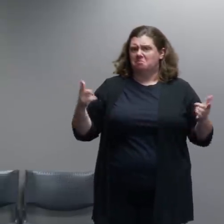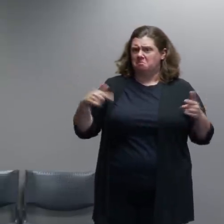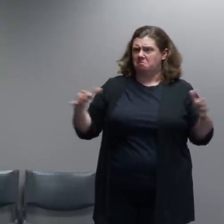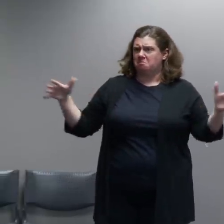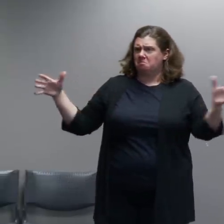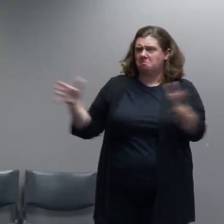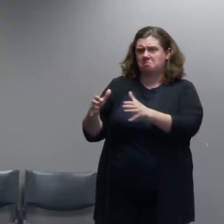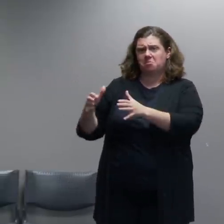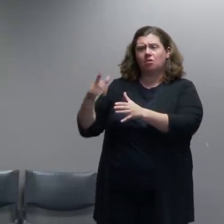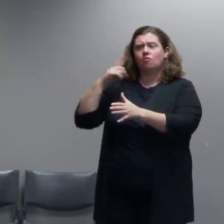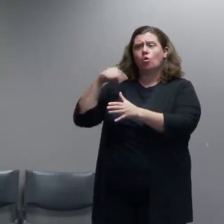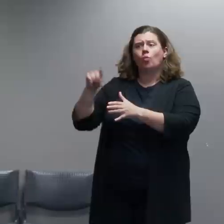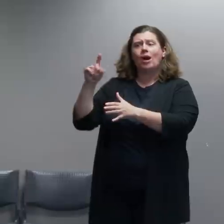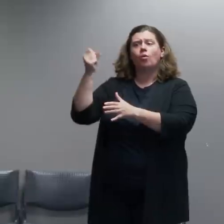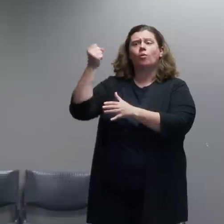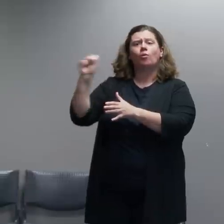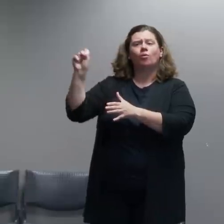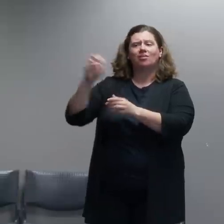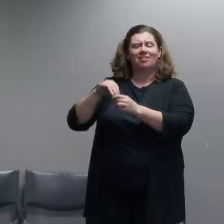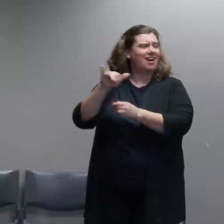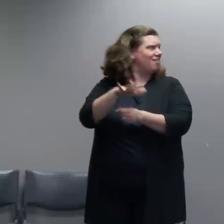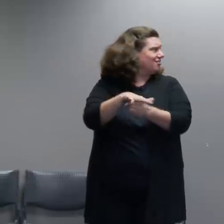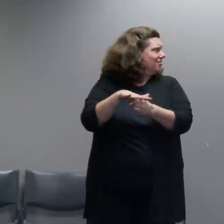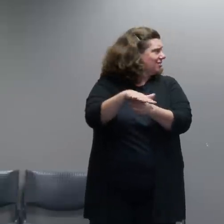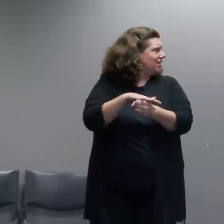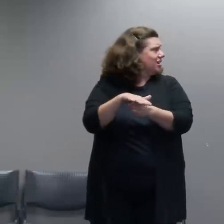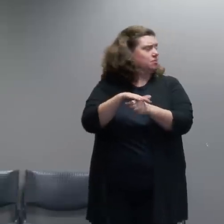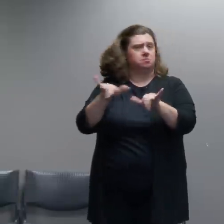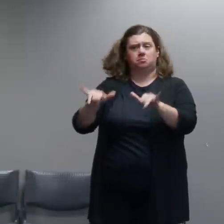They attacked some of the federal